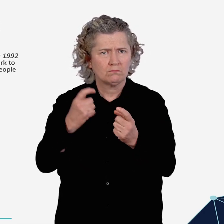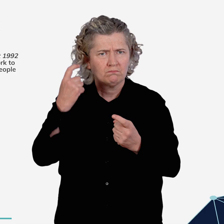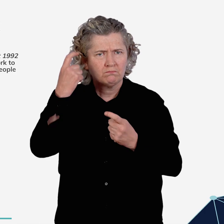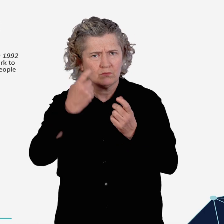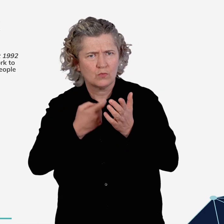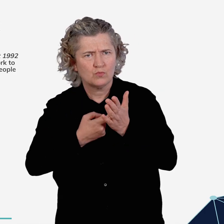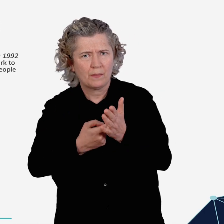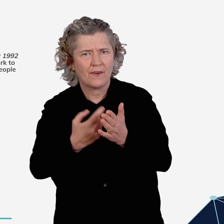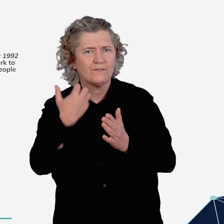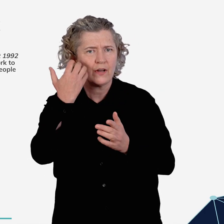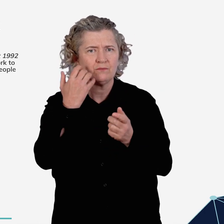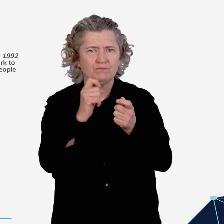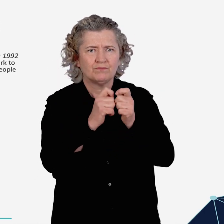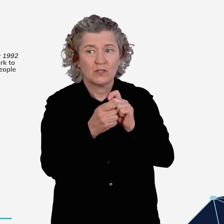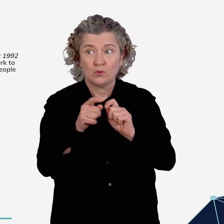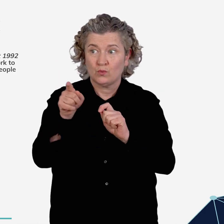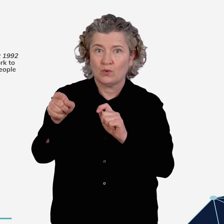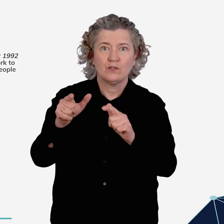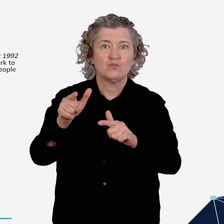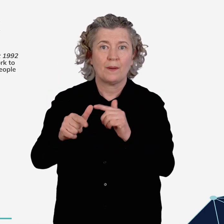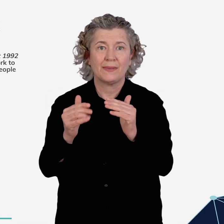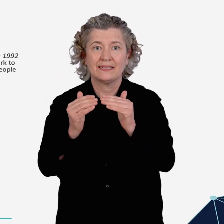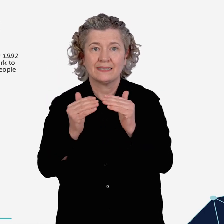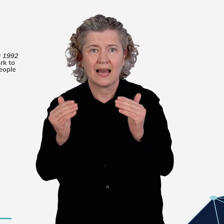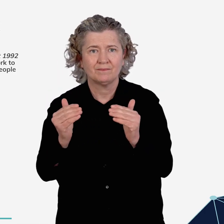to recommend future amendments to the Transport Standards.